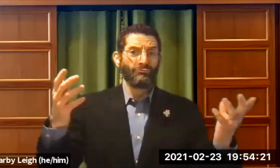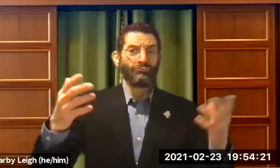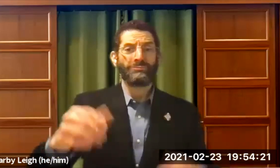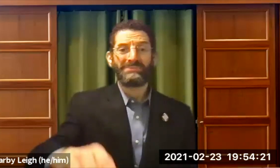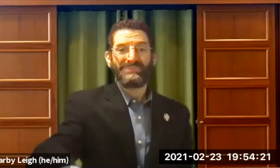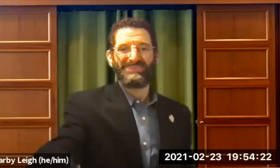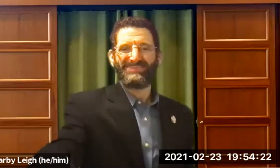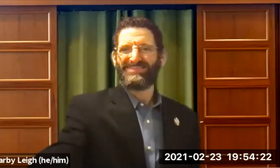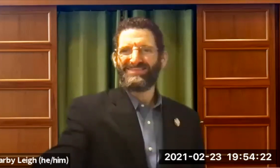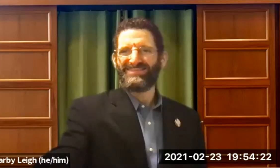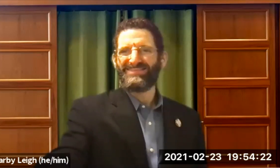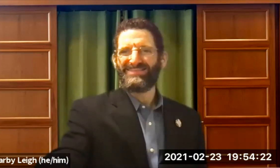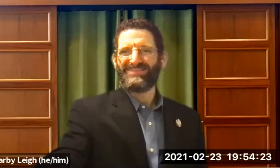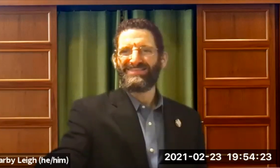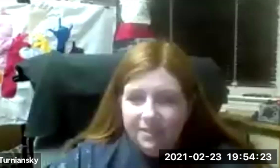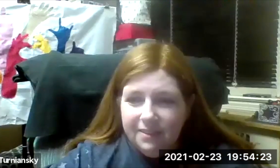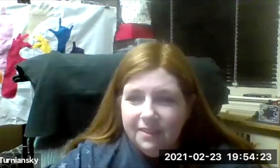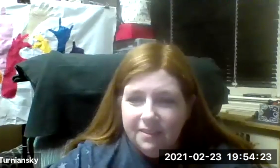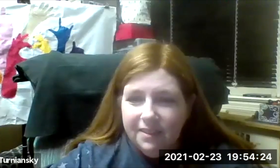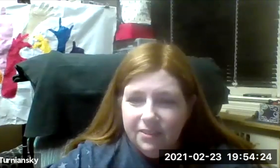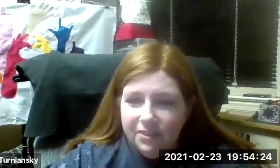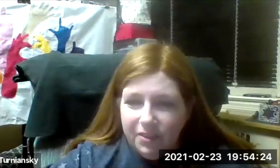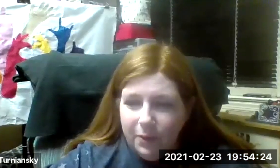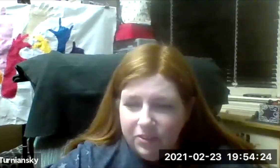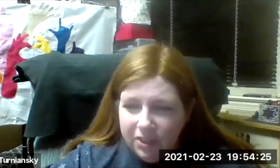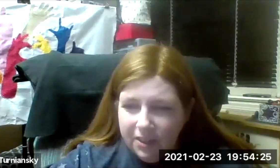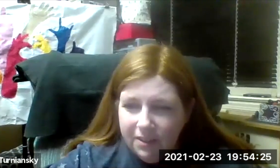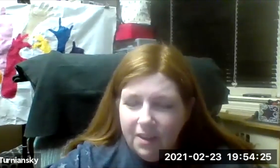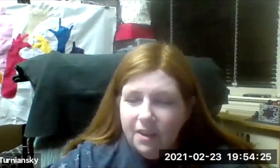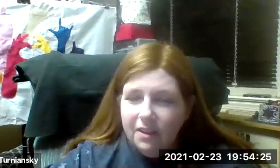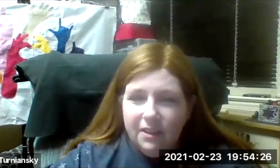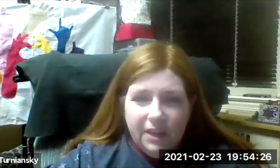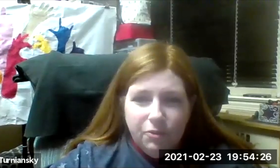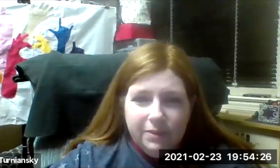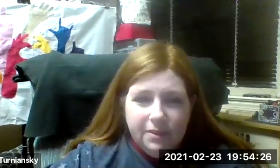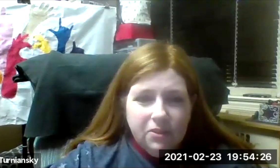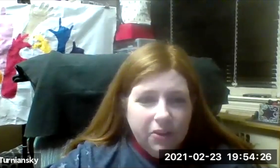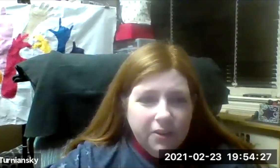Another question? Yes. Here's another question. Can everyone see Sheryl